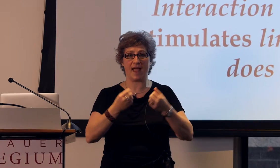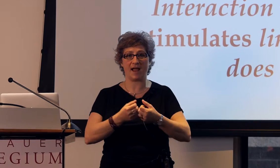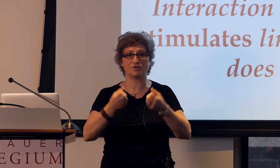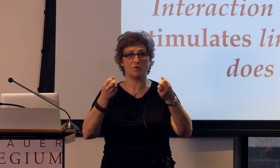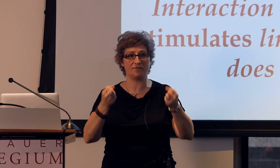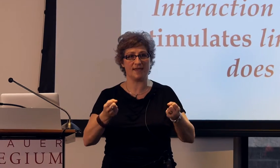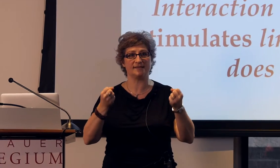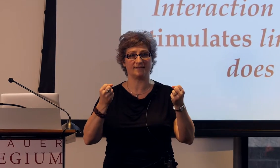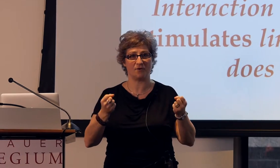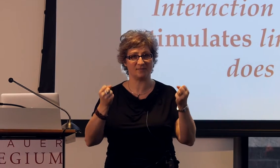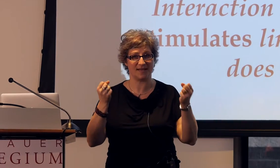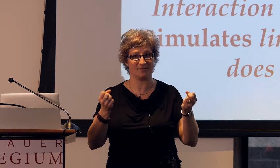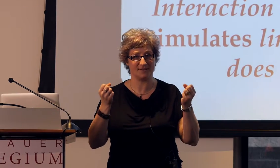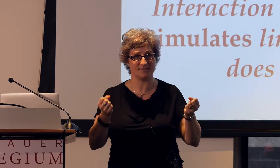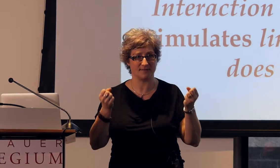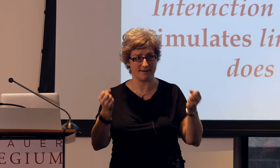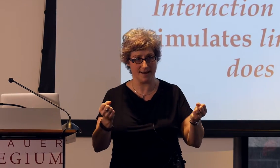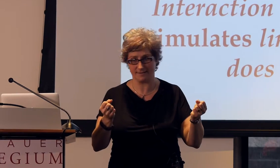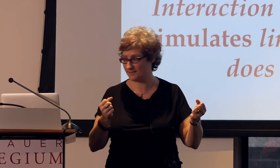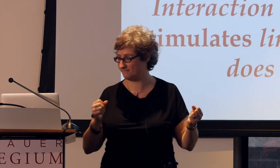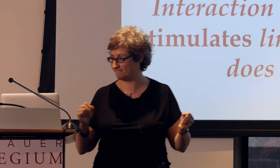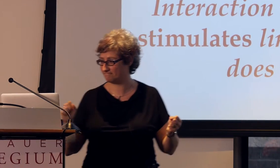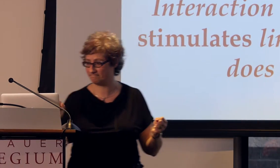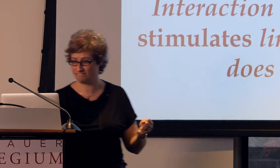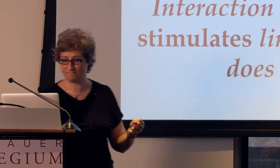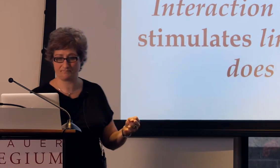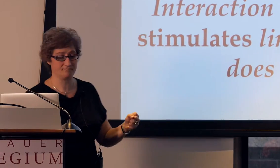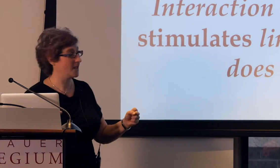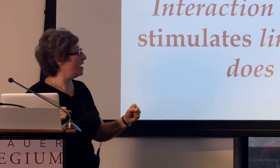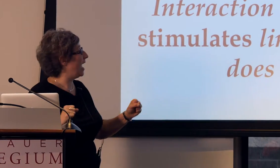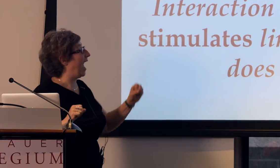the actual things that the homesigner says with their hands.